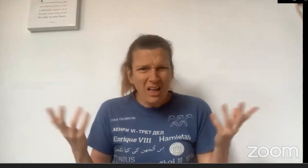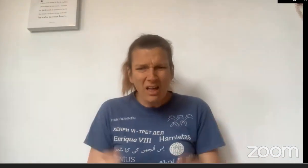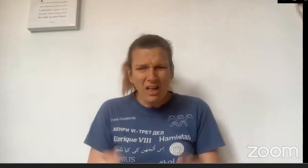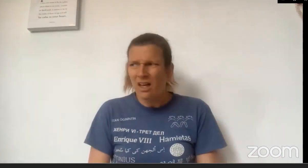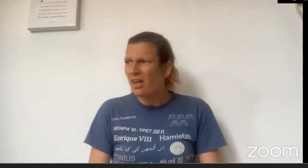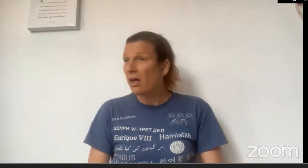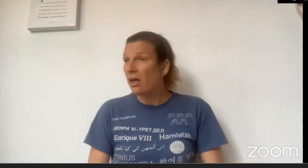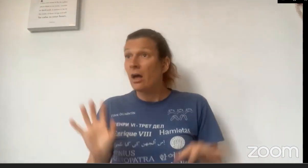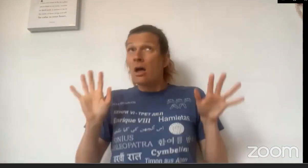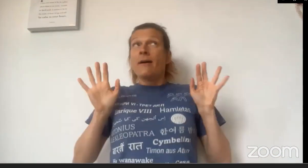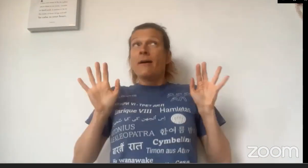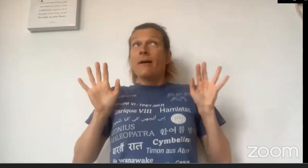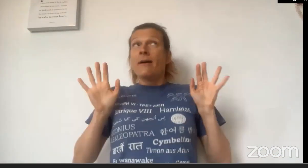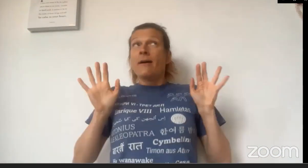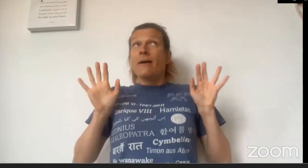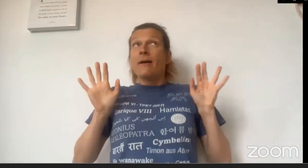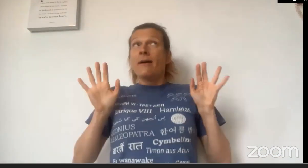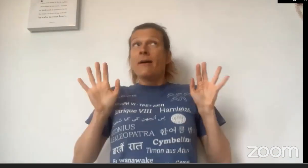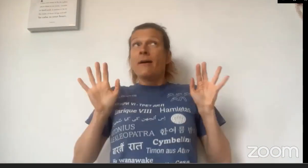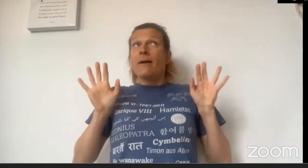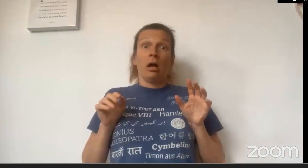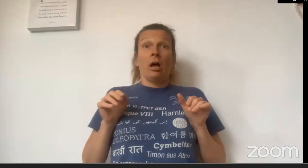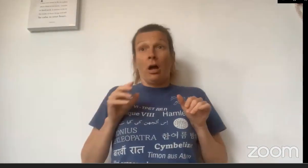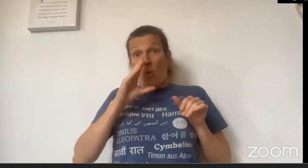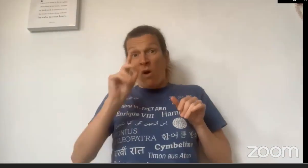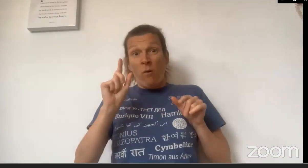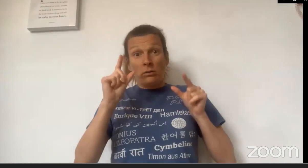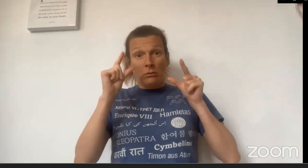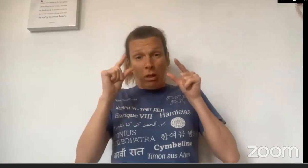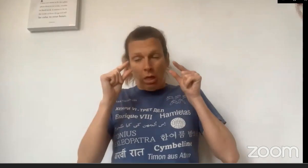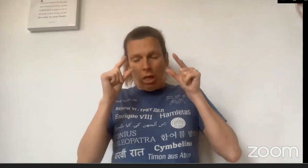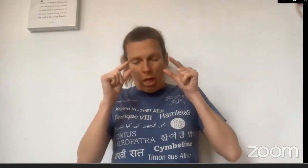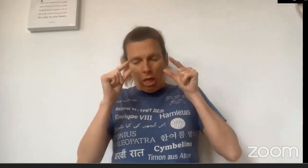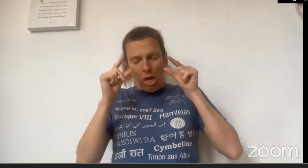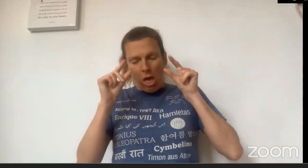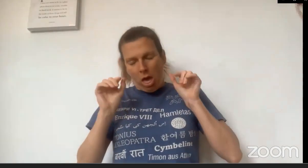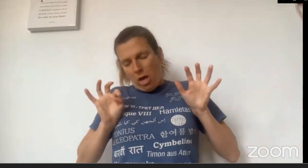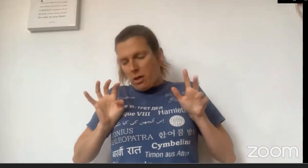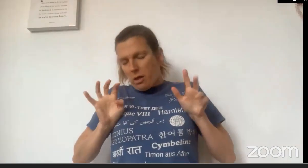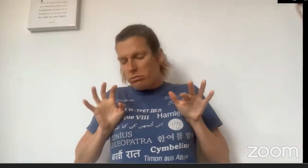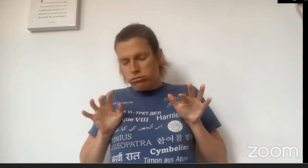She was ages so he sat there ready for her to arrive and was just falling